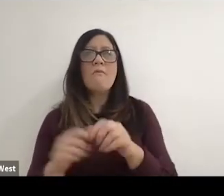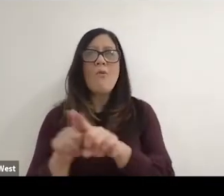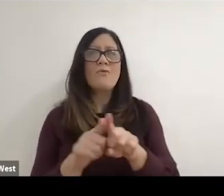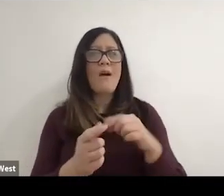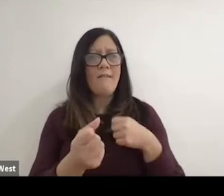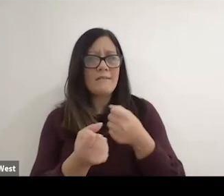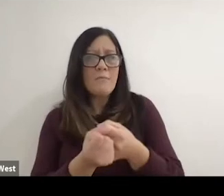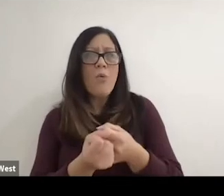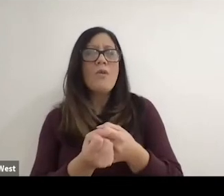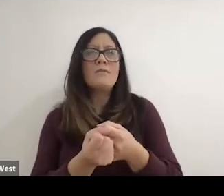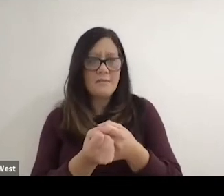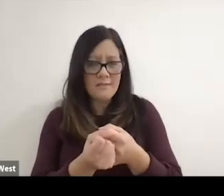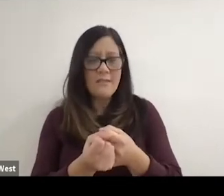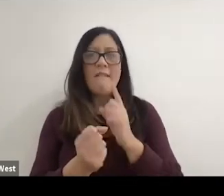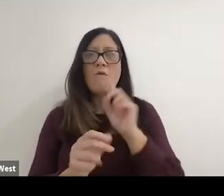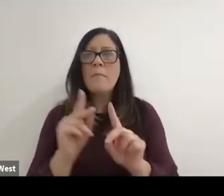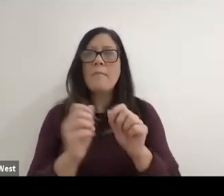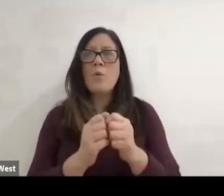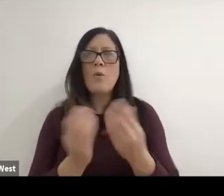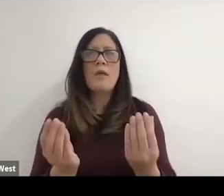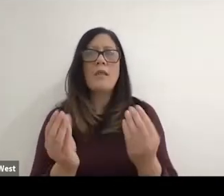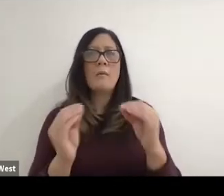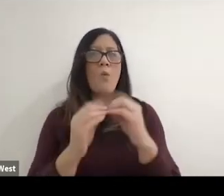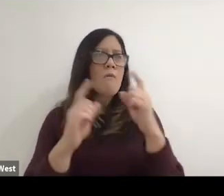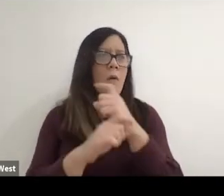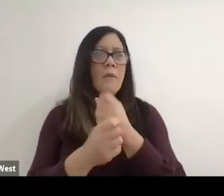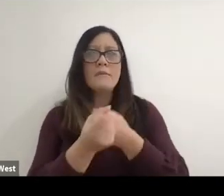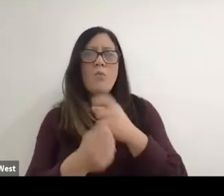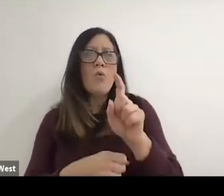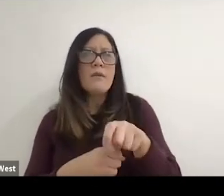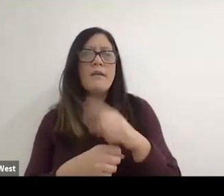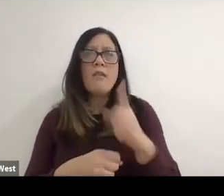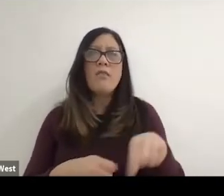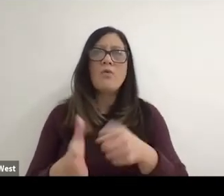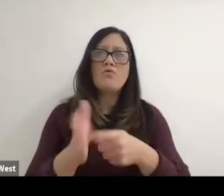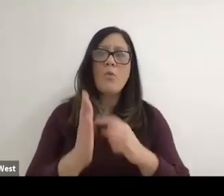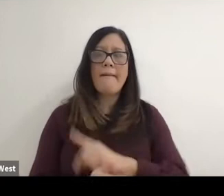with higher support needs and so individuals that need personal care attendants and so forth.